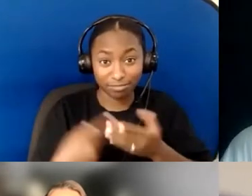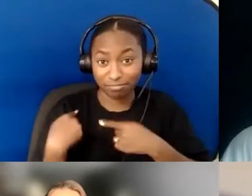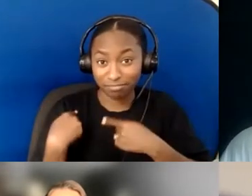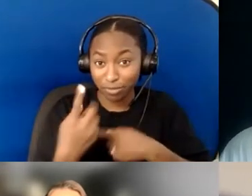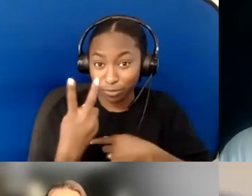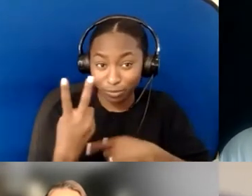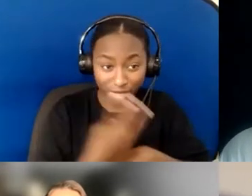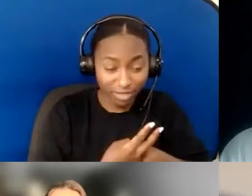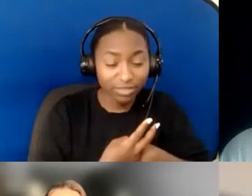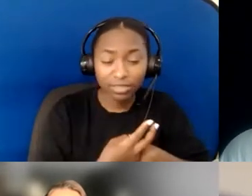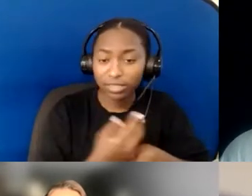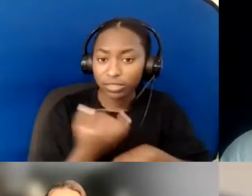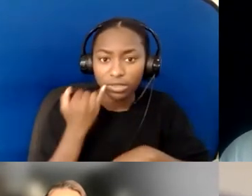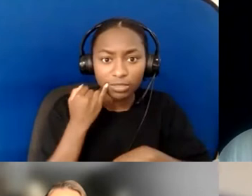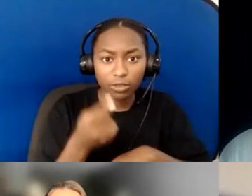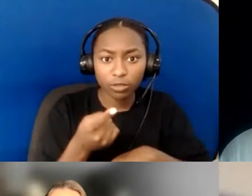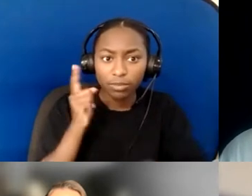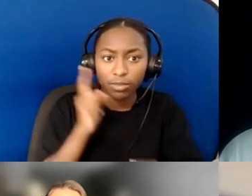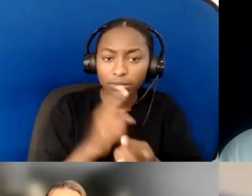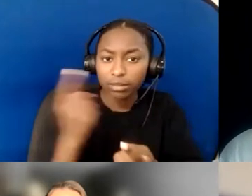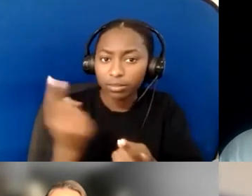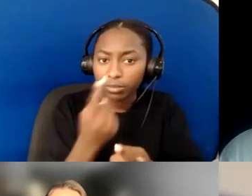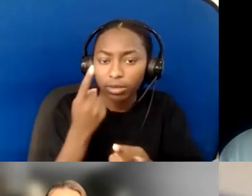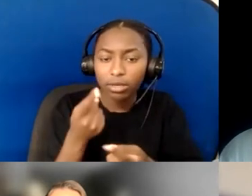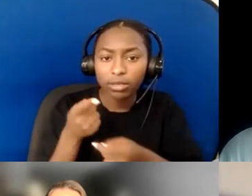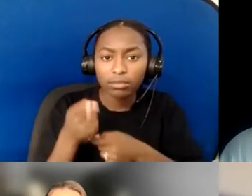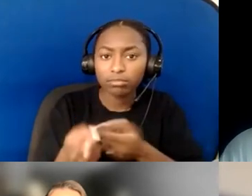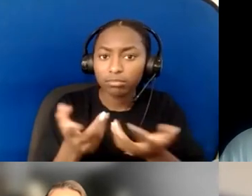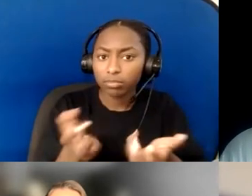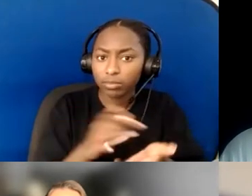as a disability advocate, what advice would you give them in getting started?